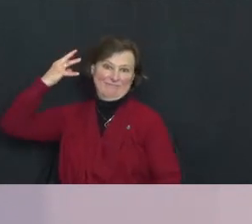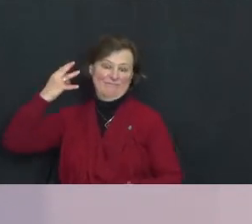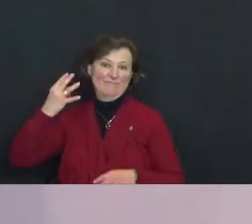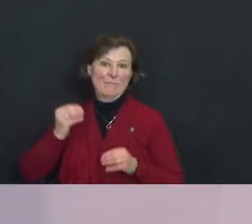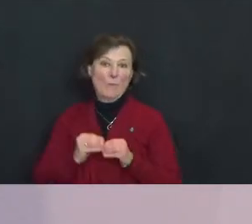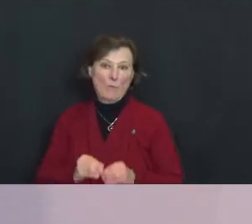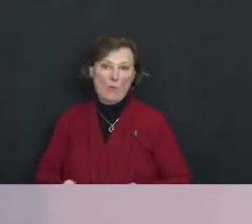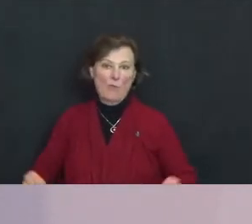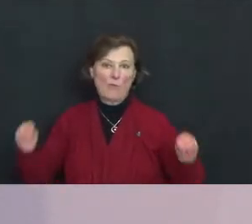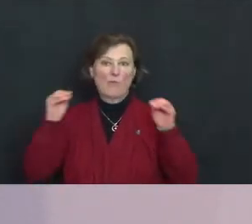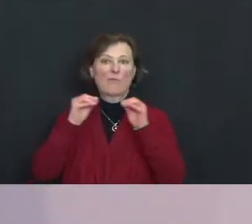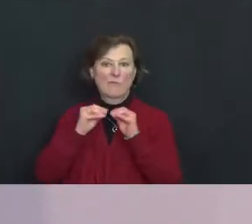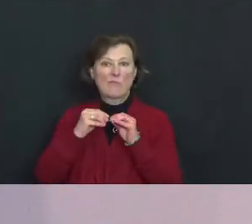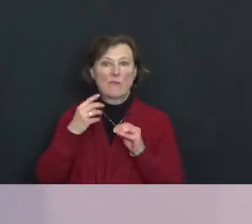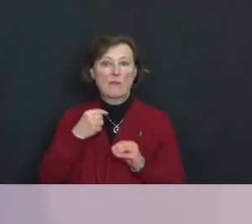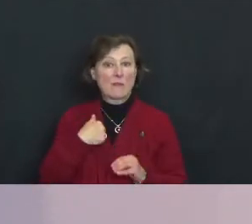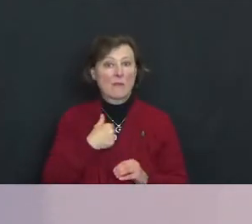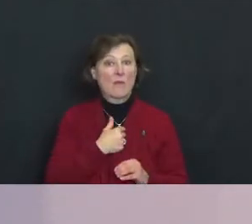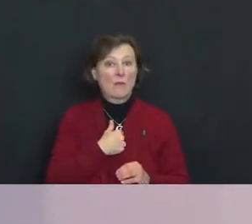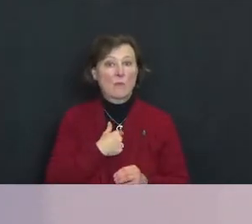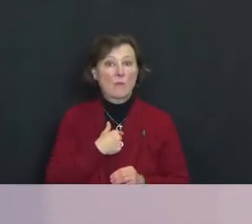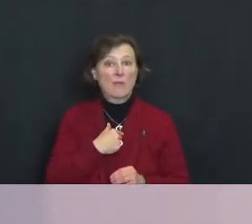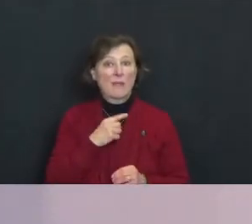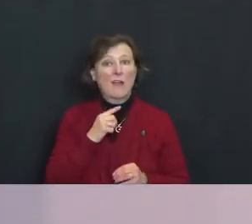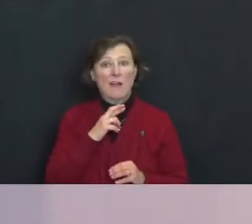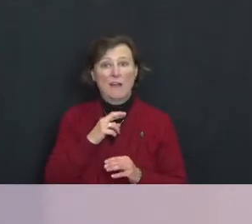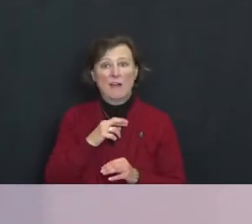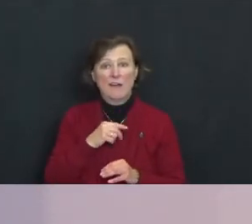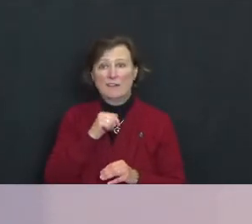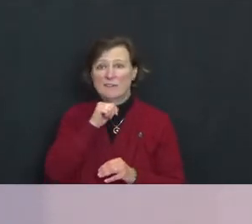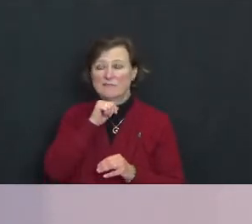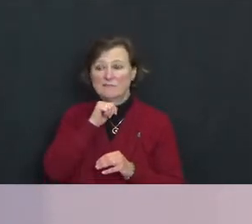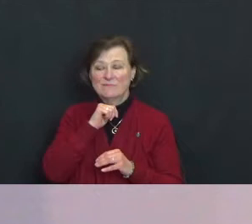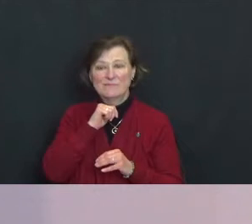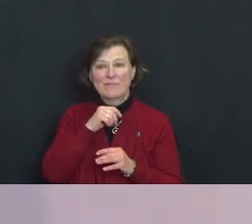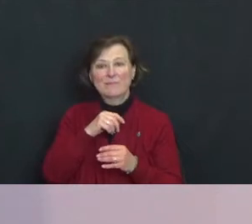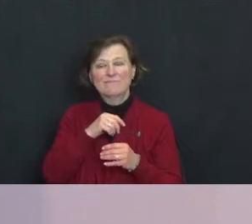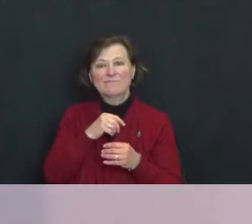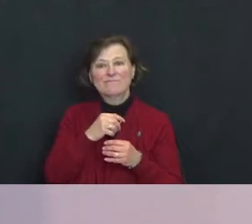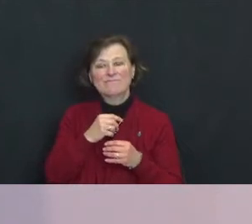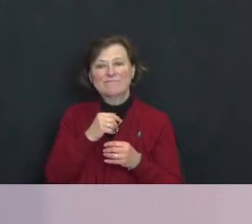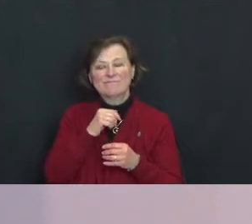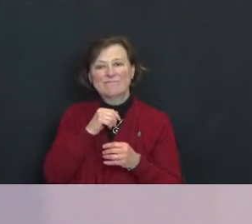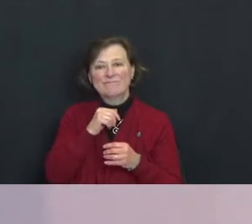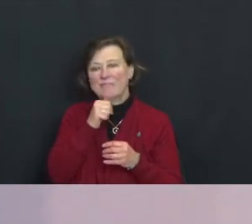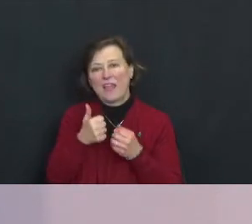we are failing the vulnerable. We are failing the vulnerable.